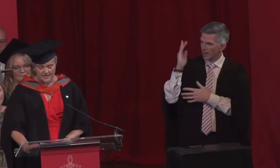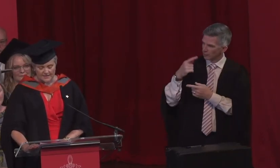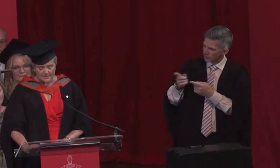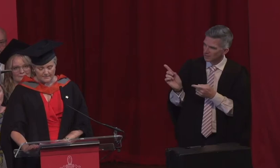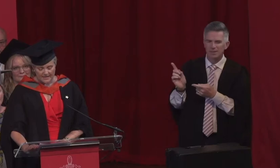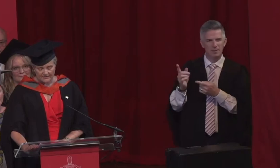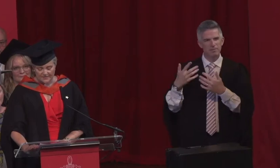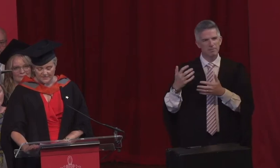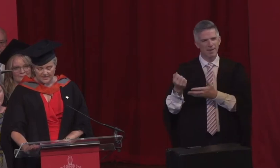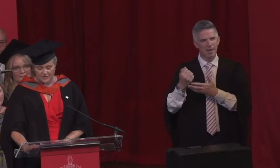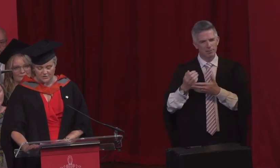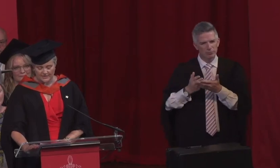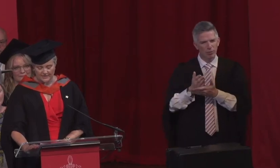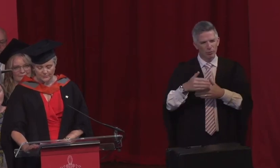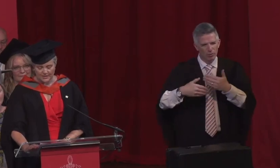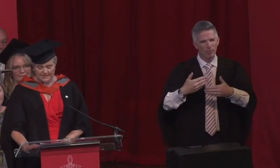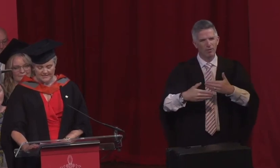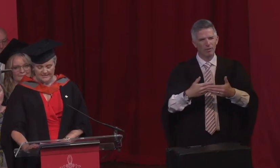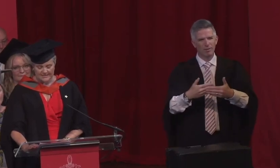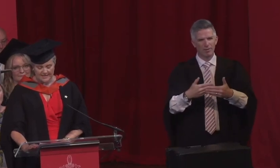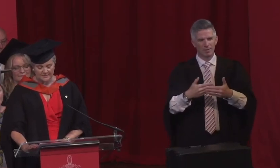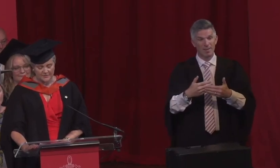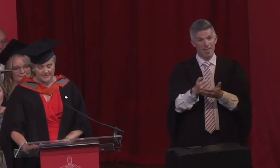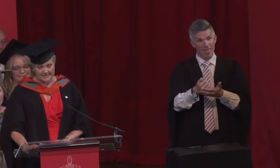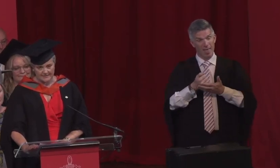that many of us faced during the unprecedented time of the pandemic,